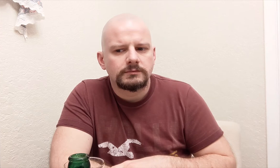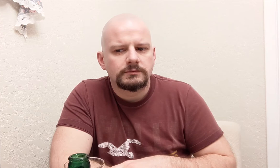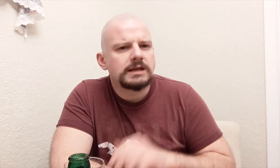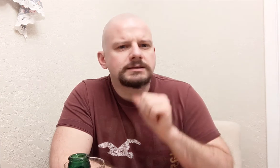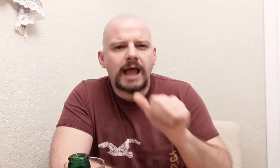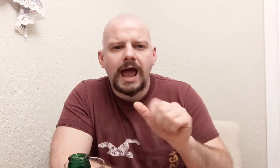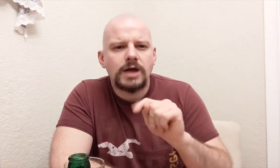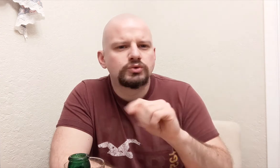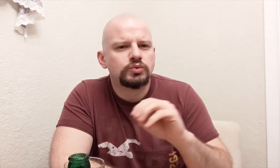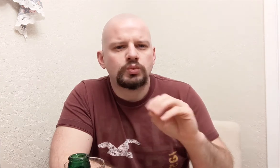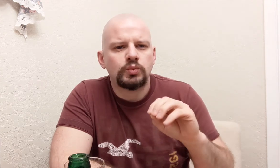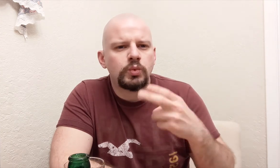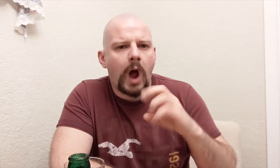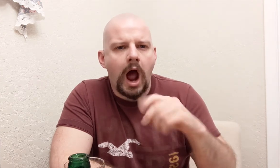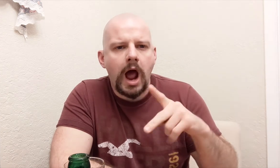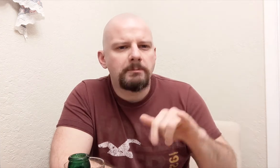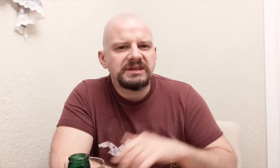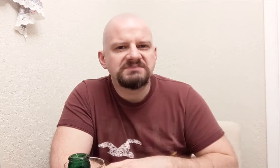It's not too hoppy.